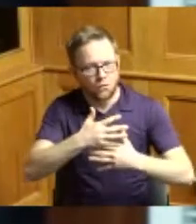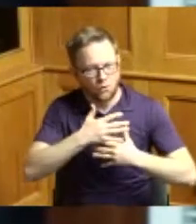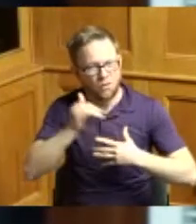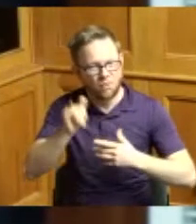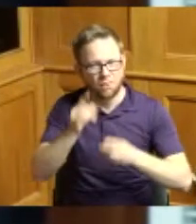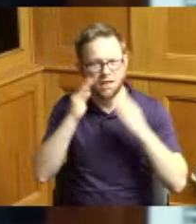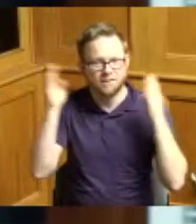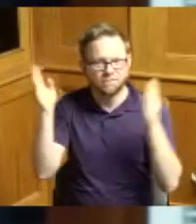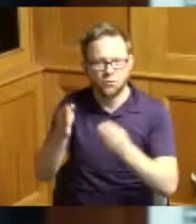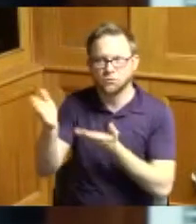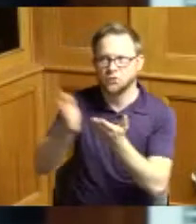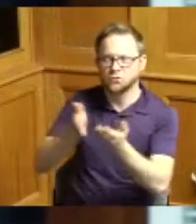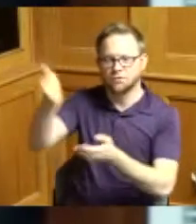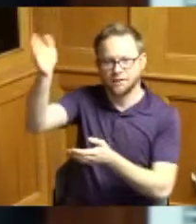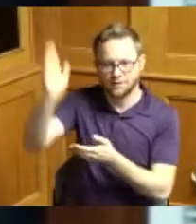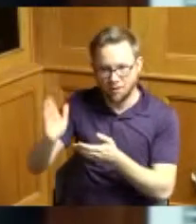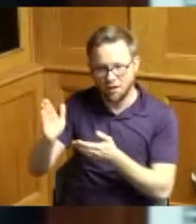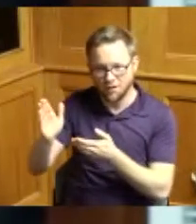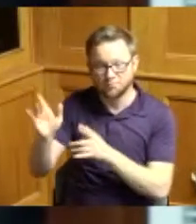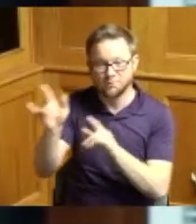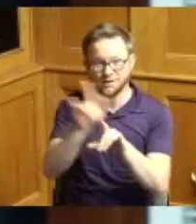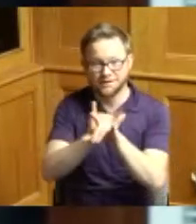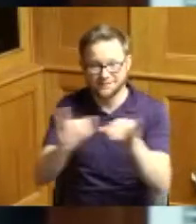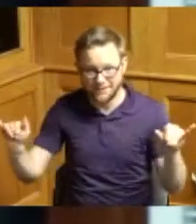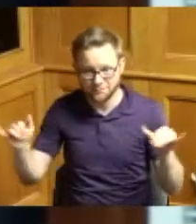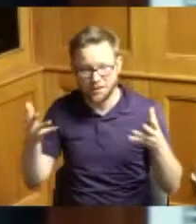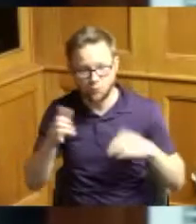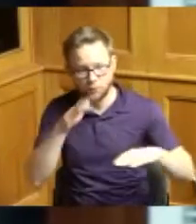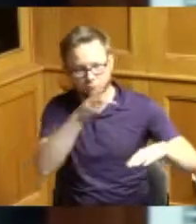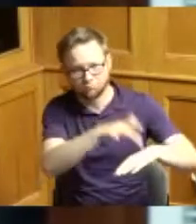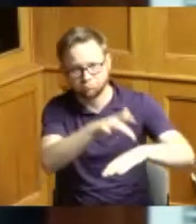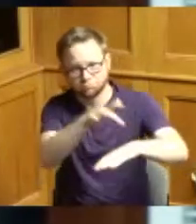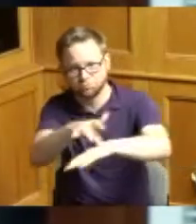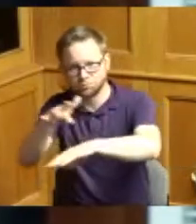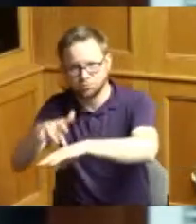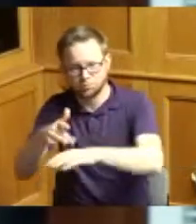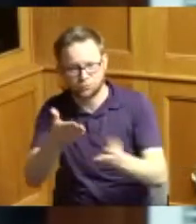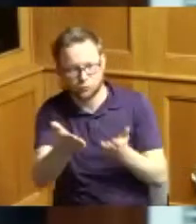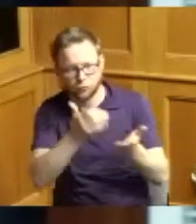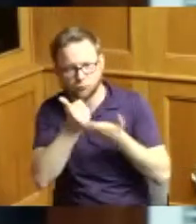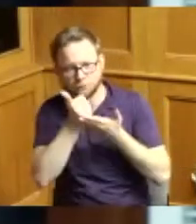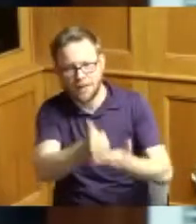but as I serve him my goal is to reach people and if we can partner together those of you in a room